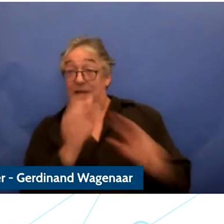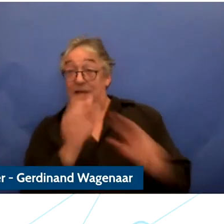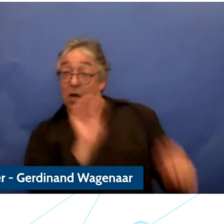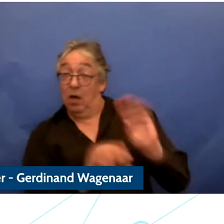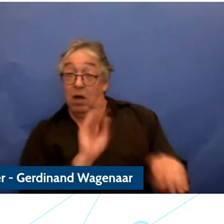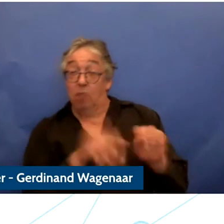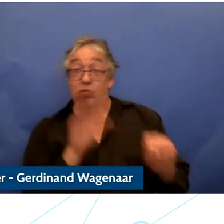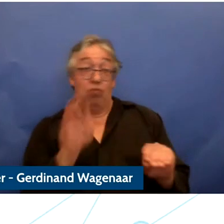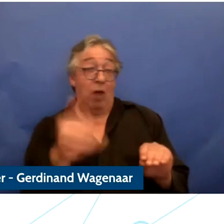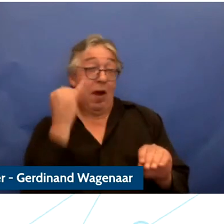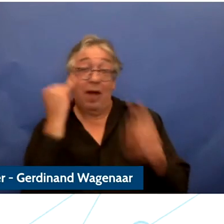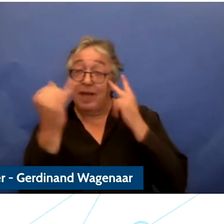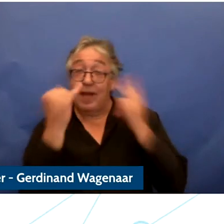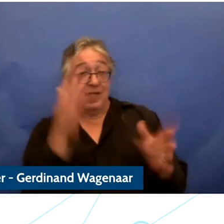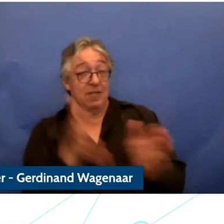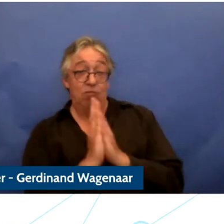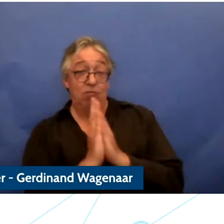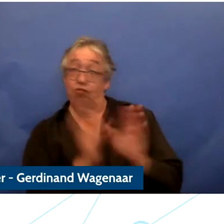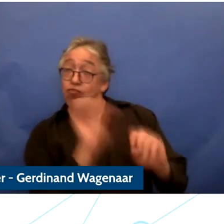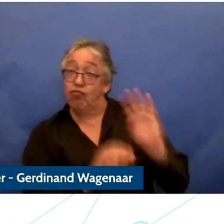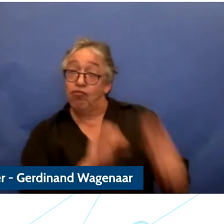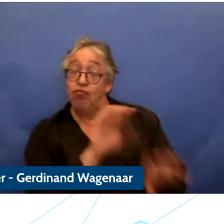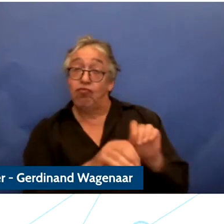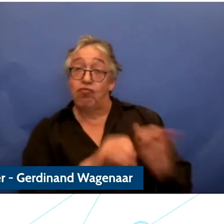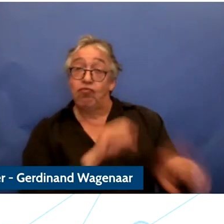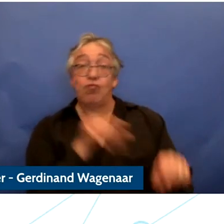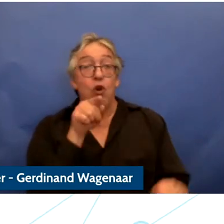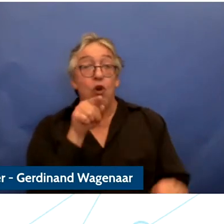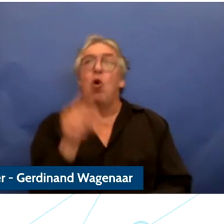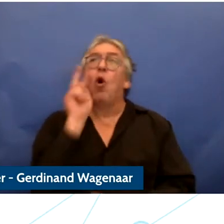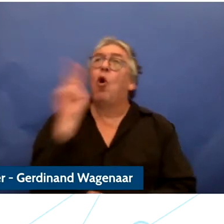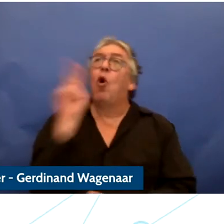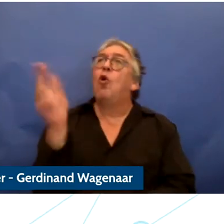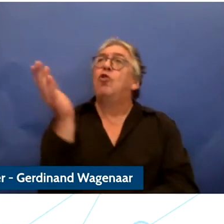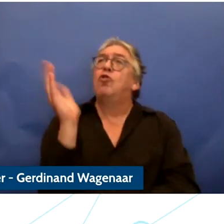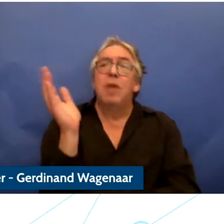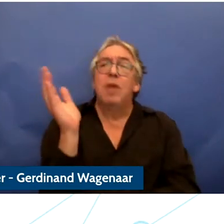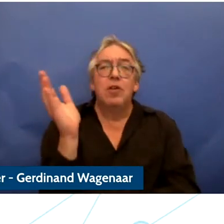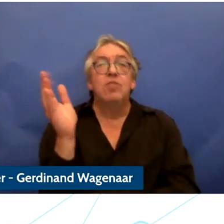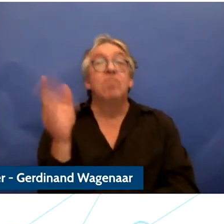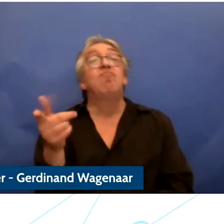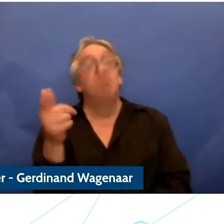many ideas as you have and as you listen to our speakers I'm sure some of those ideas will appear.